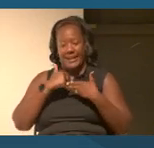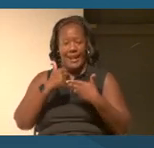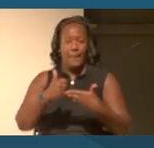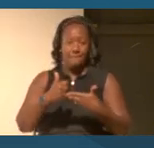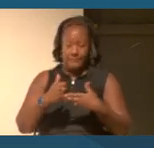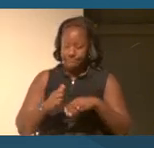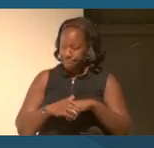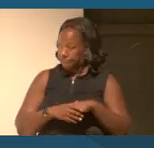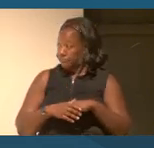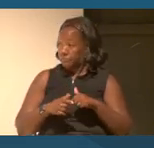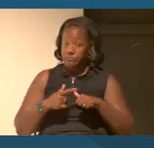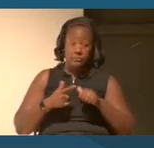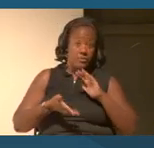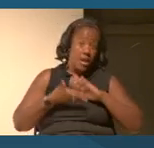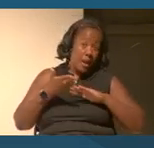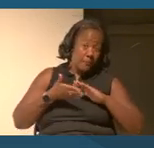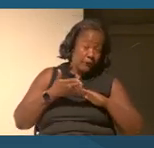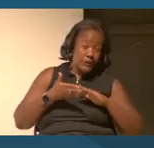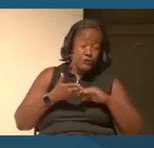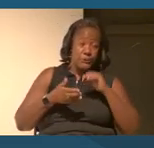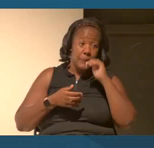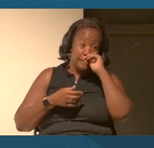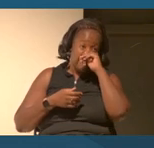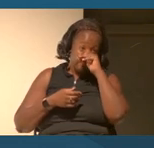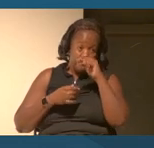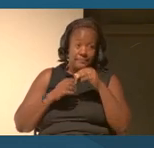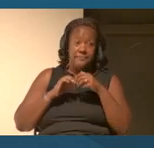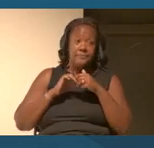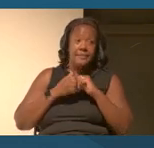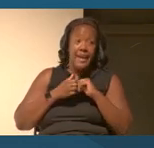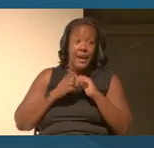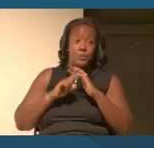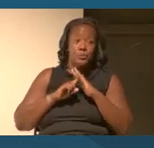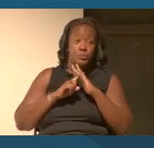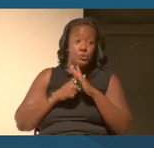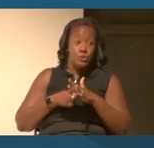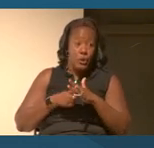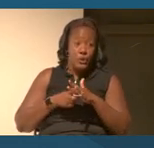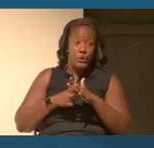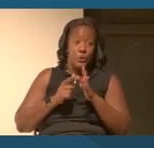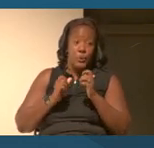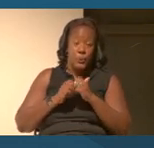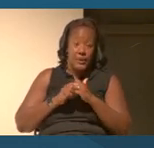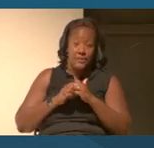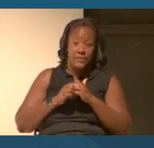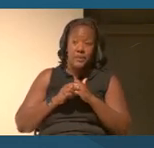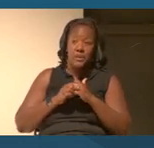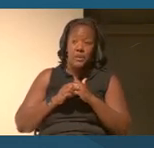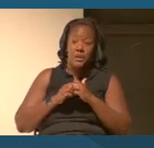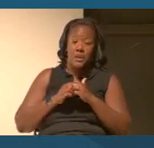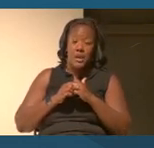So we could use this video in a way to really start off with a pre-activity about what are